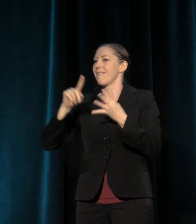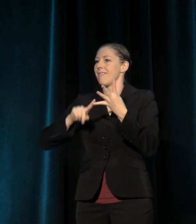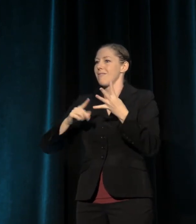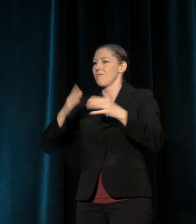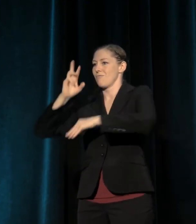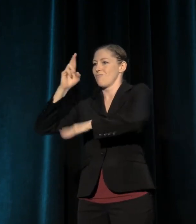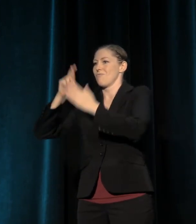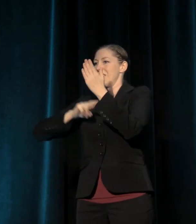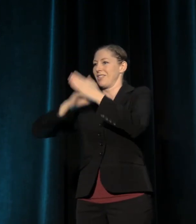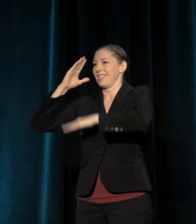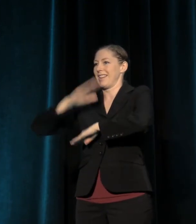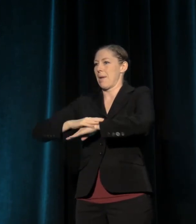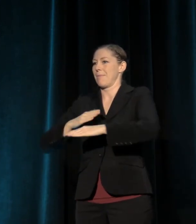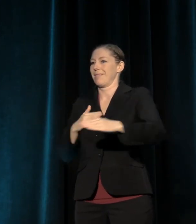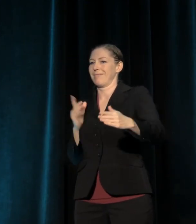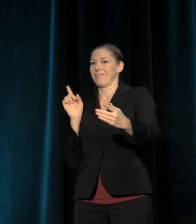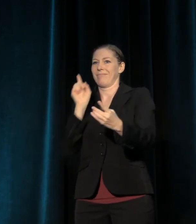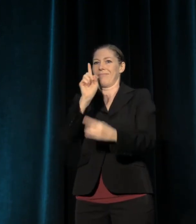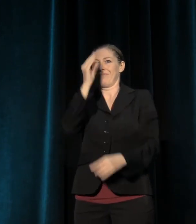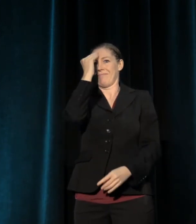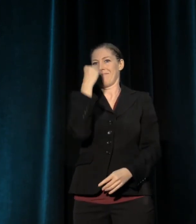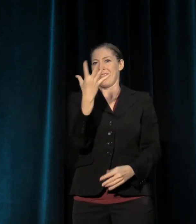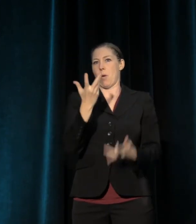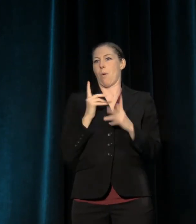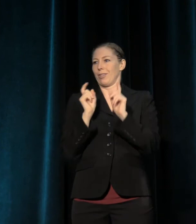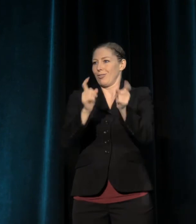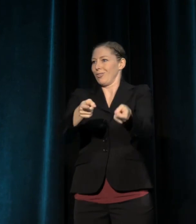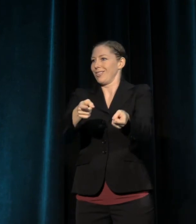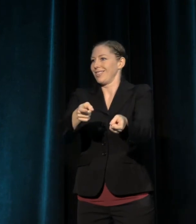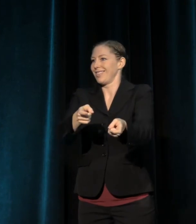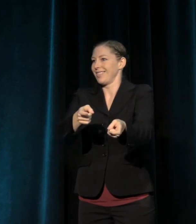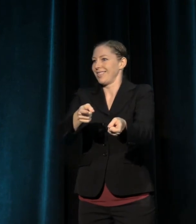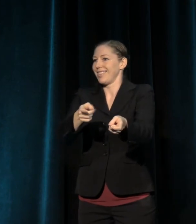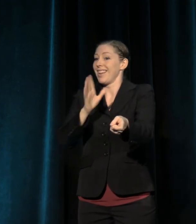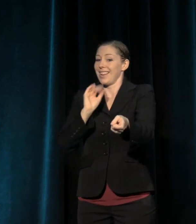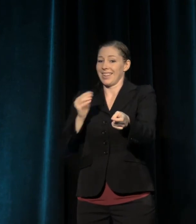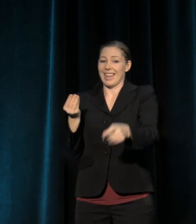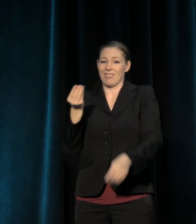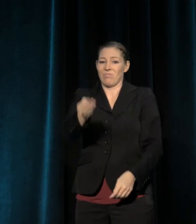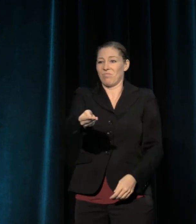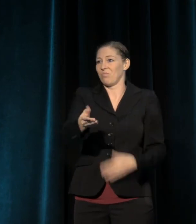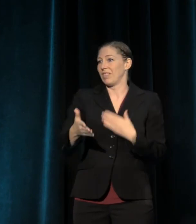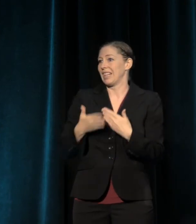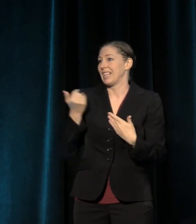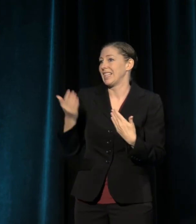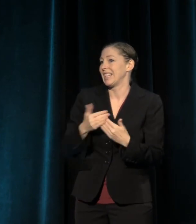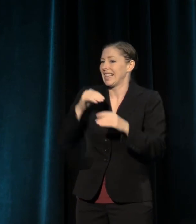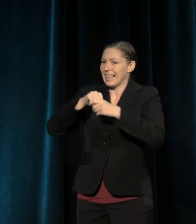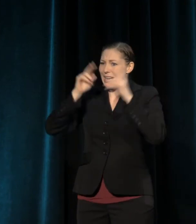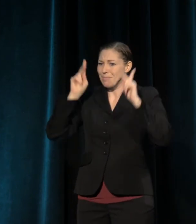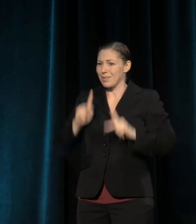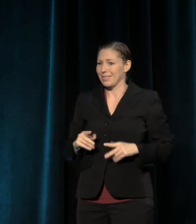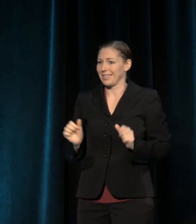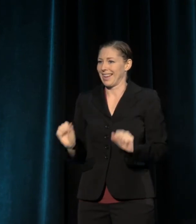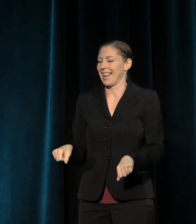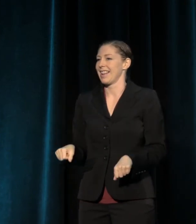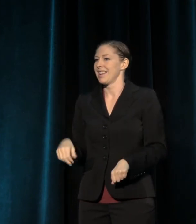You could just walk up and say, "I just want to make a donation right now even in person." The one that is the sexiest and most fun,